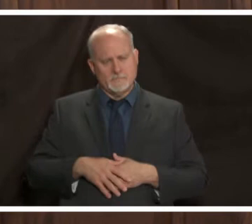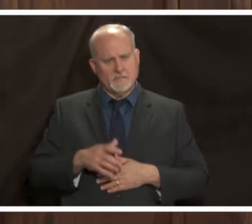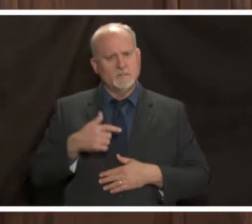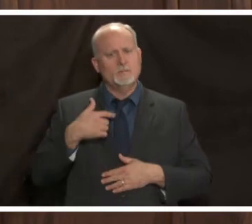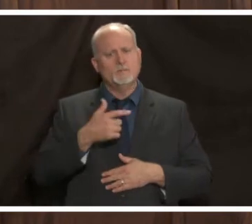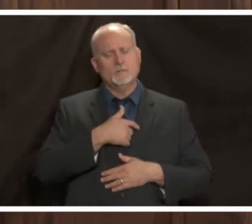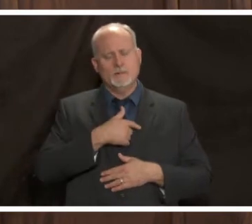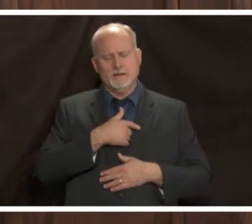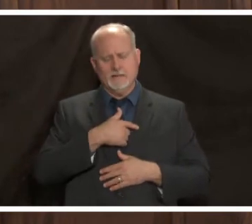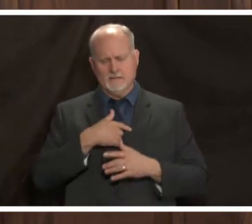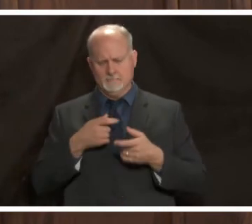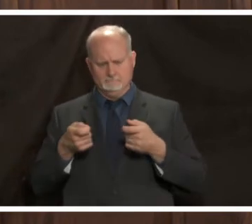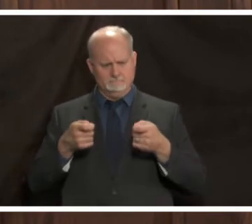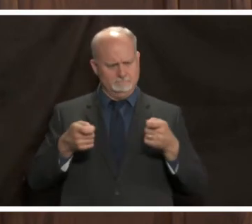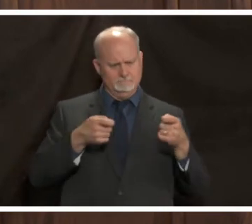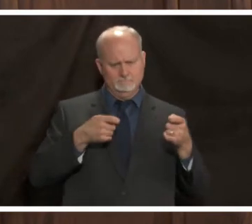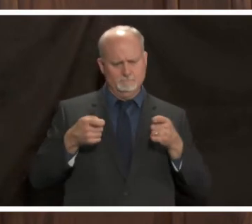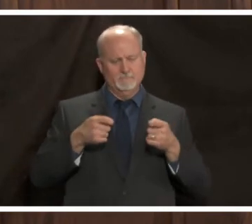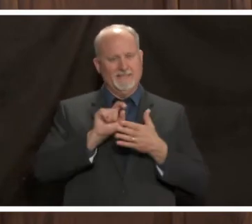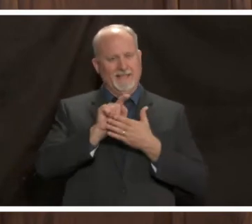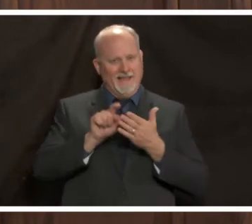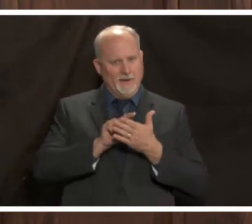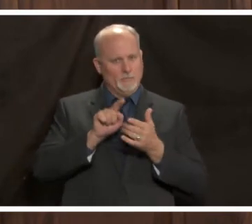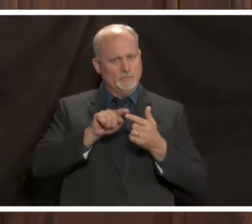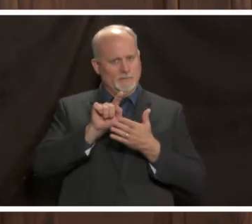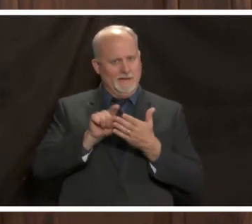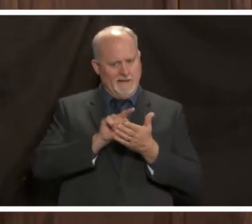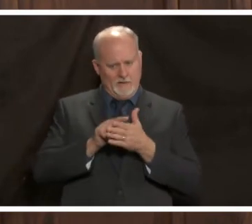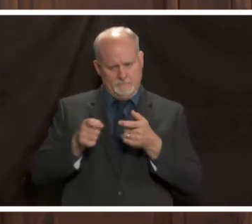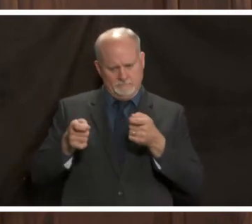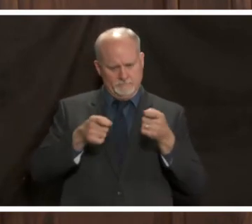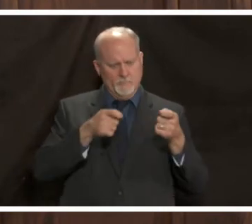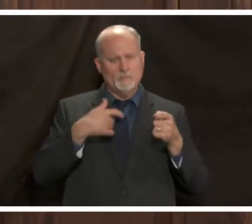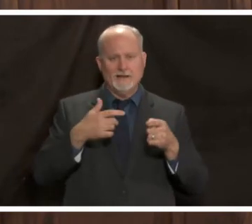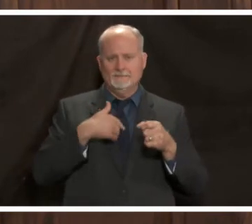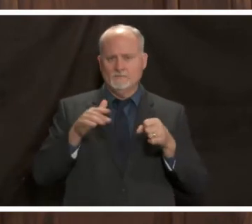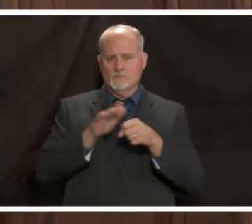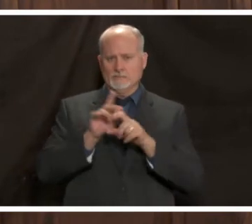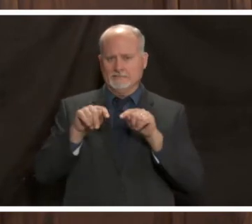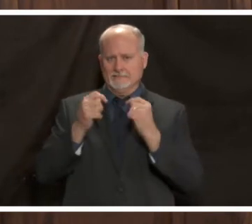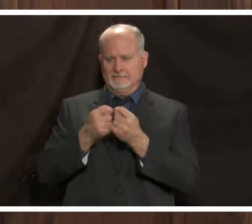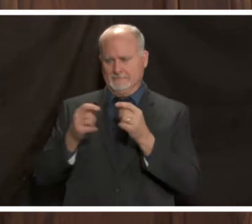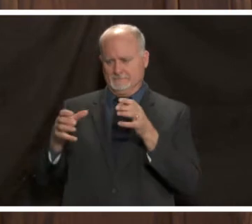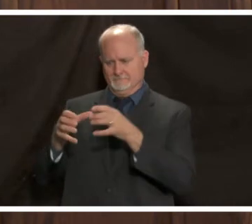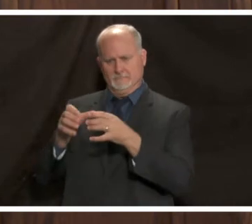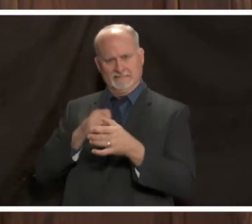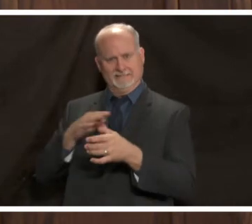our capacity on a hour-to-hour basis we have an entire team of staff that really devotes